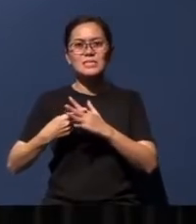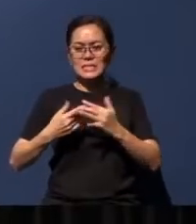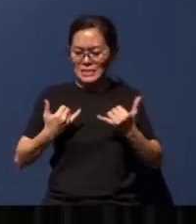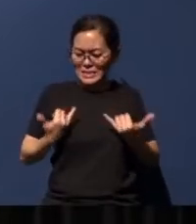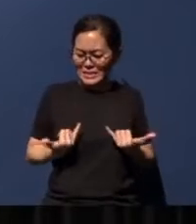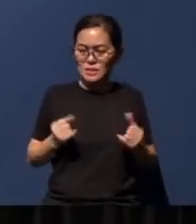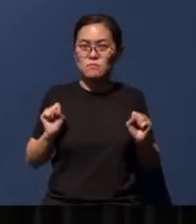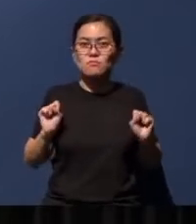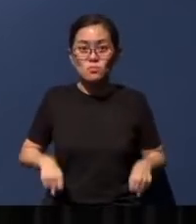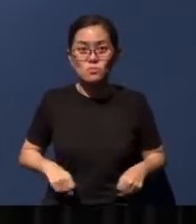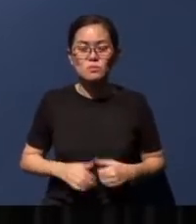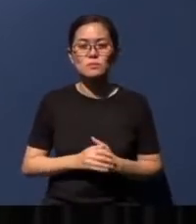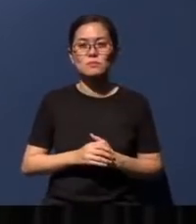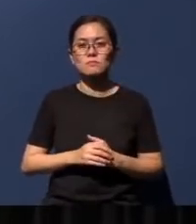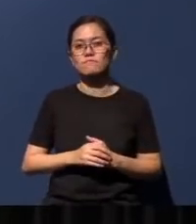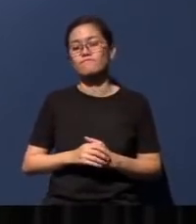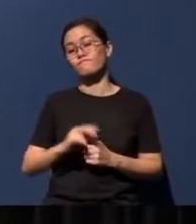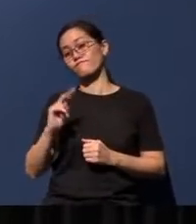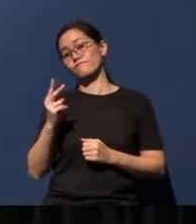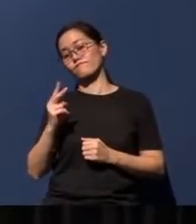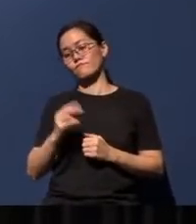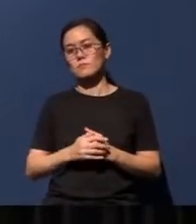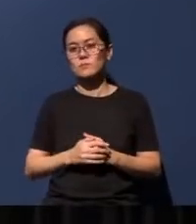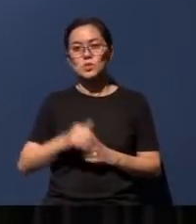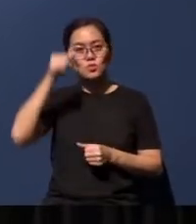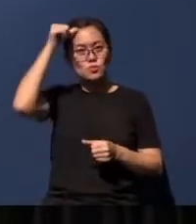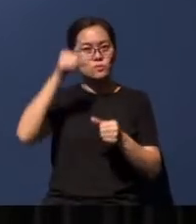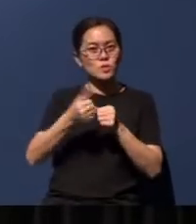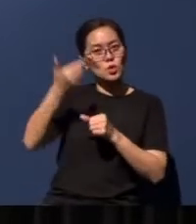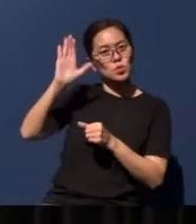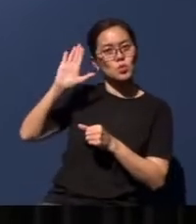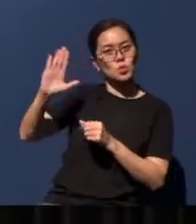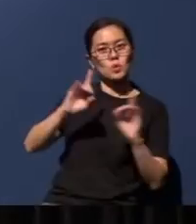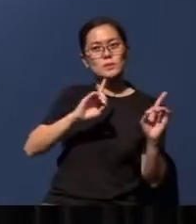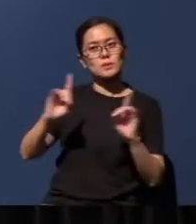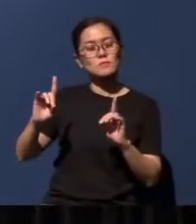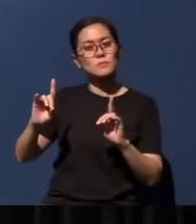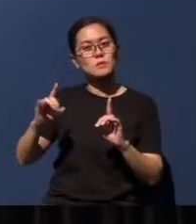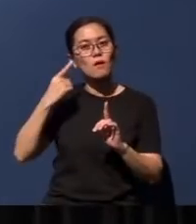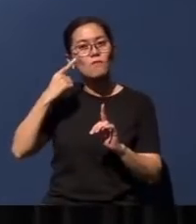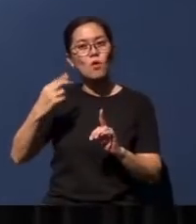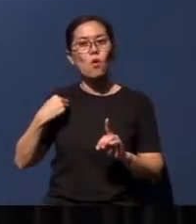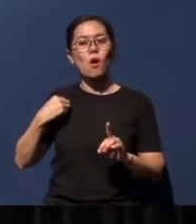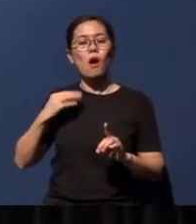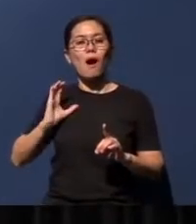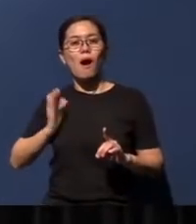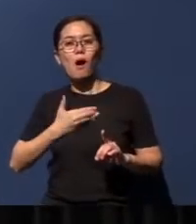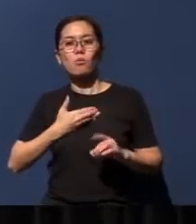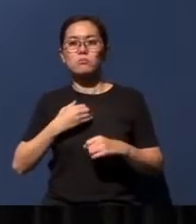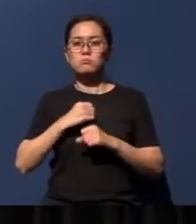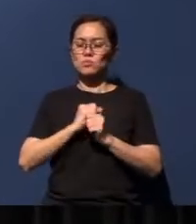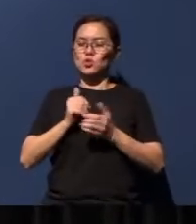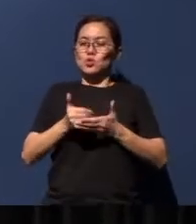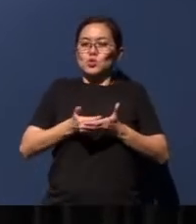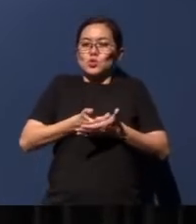Secondly, let's remember that God's discipline is meant for our refinement and our restoration,